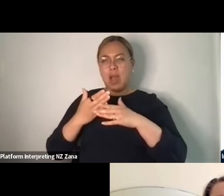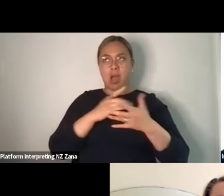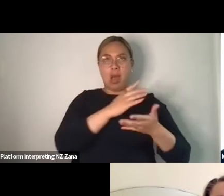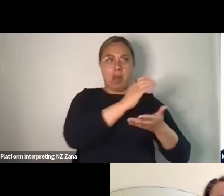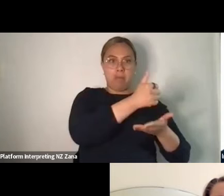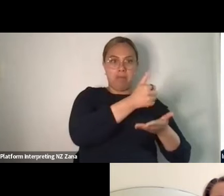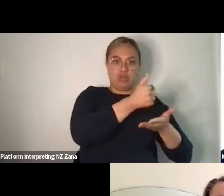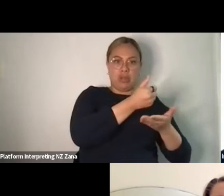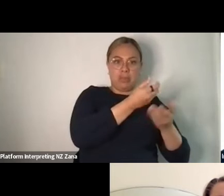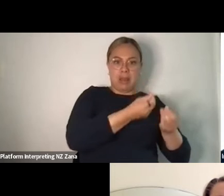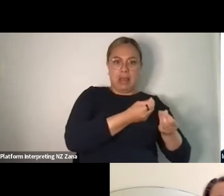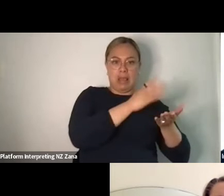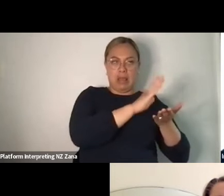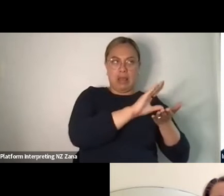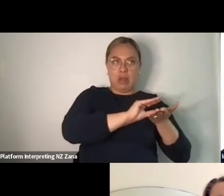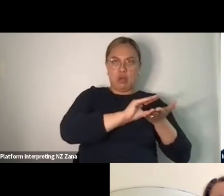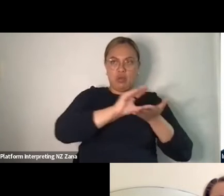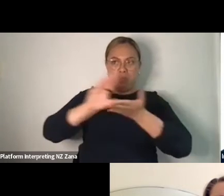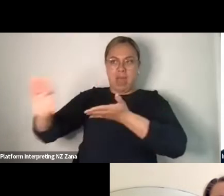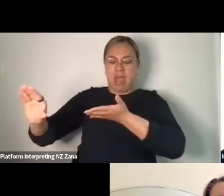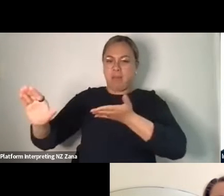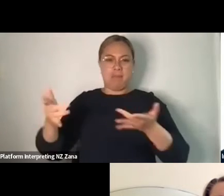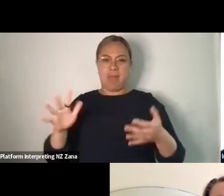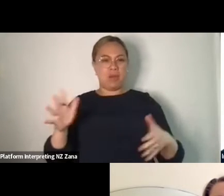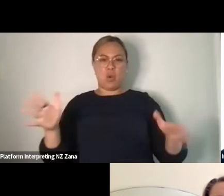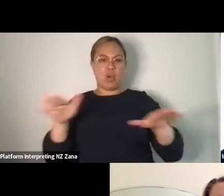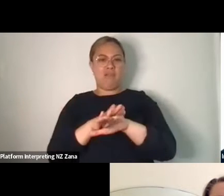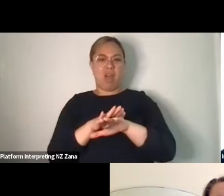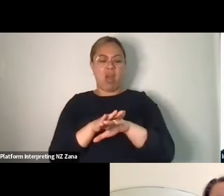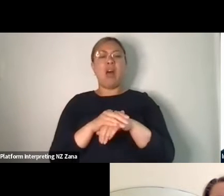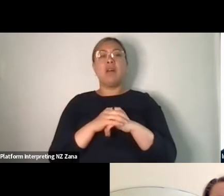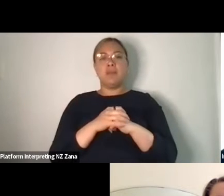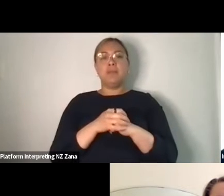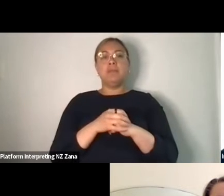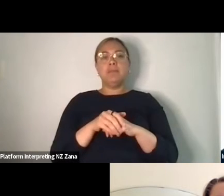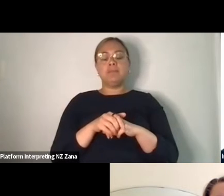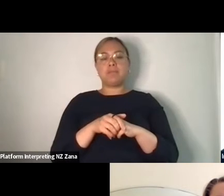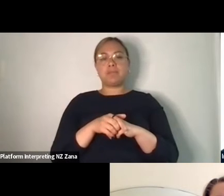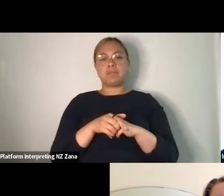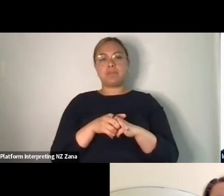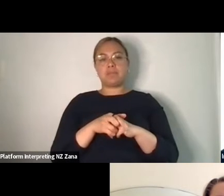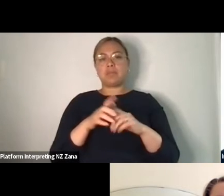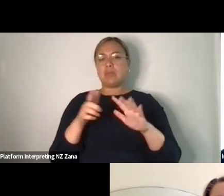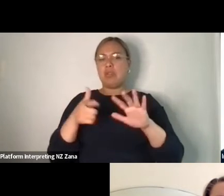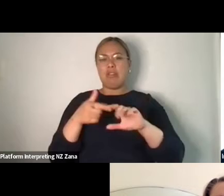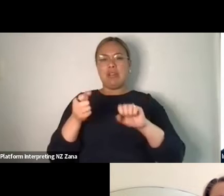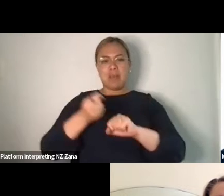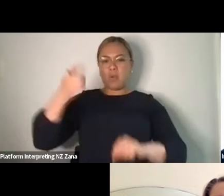also that thing of like how working those things- or like yeah, how is the lighting gonna work in